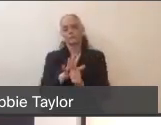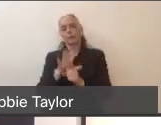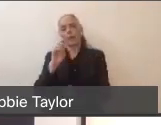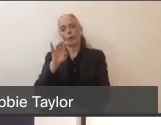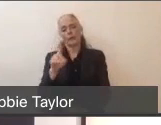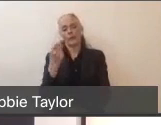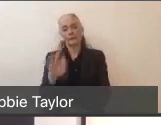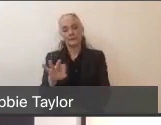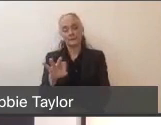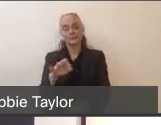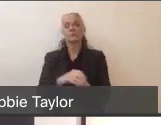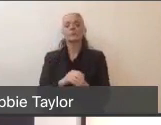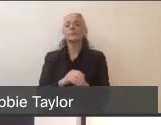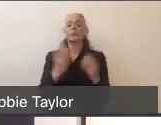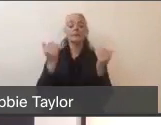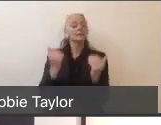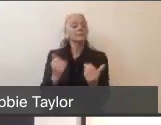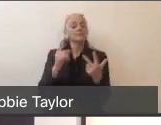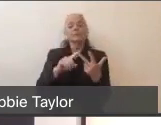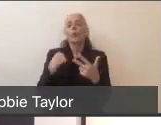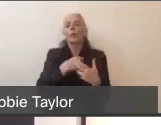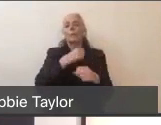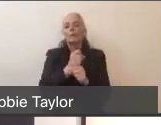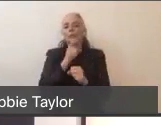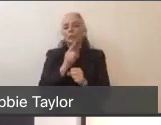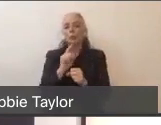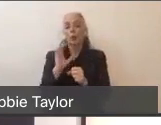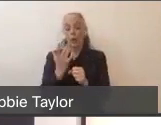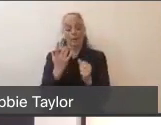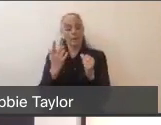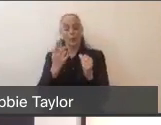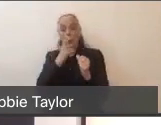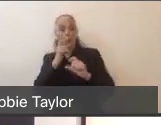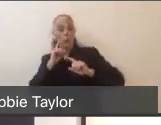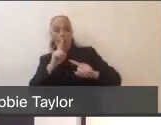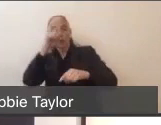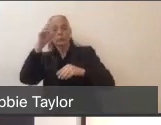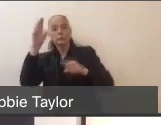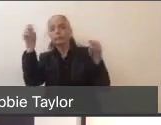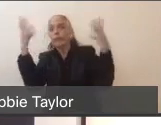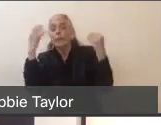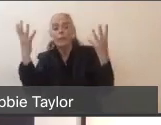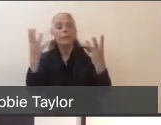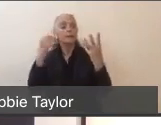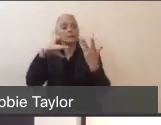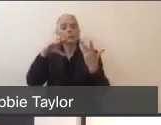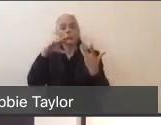that our first responders and our EMS were safe when they arrived, so that they got notification ahead of time if the patient might be someone who could be at risk,